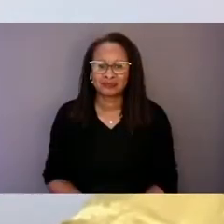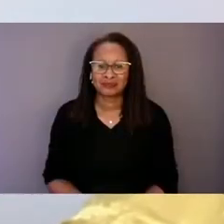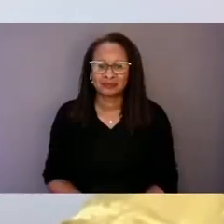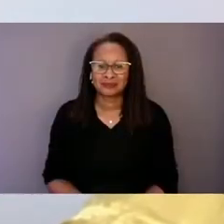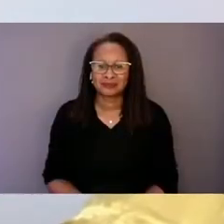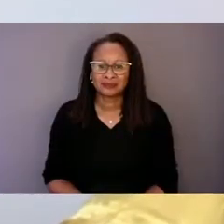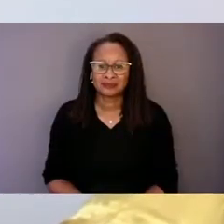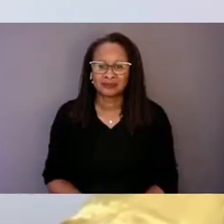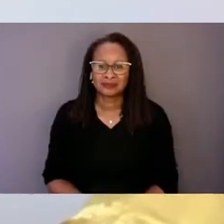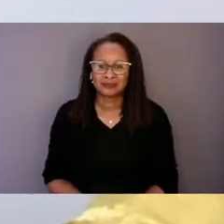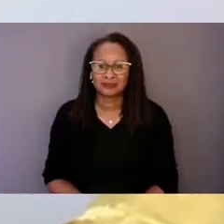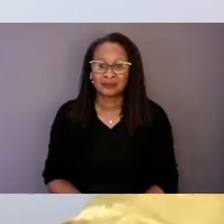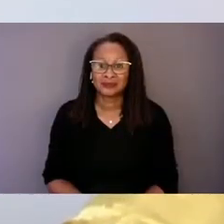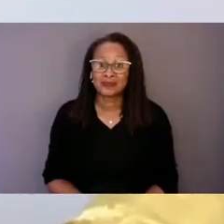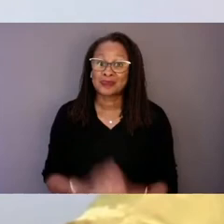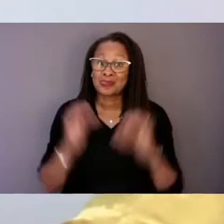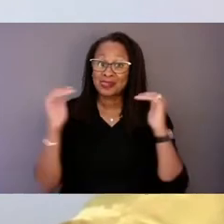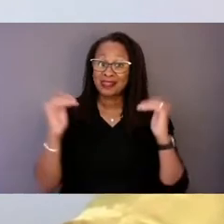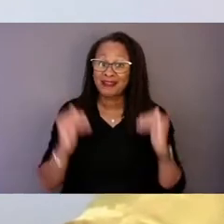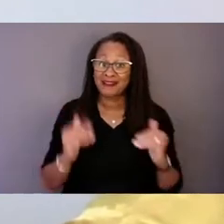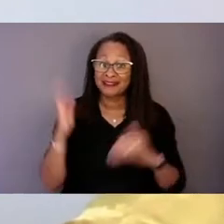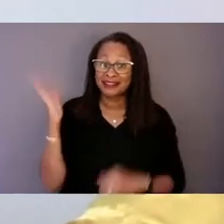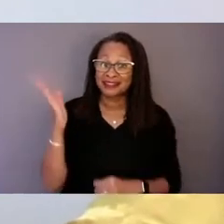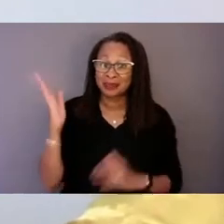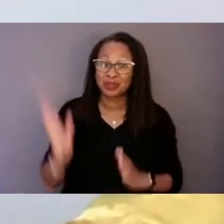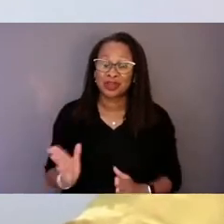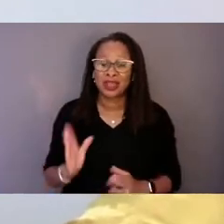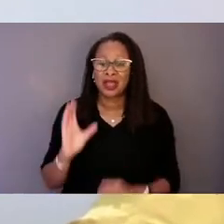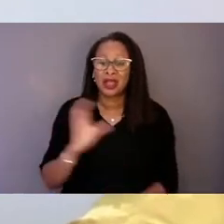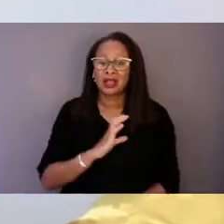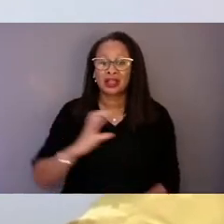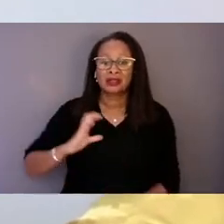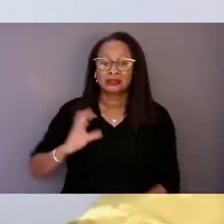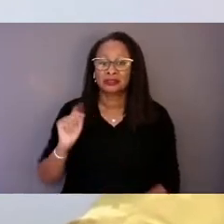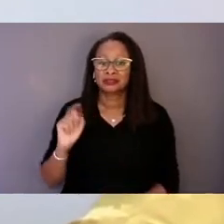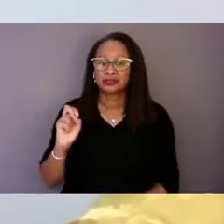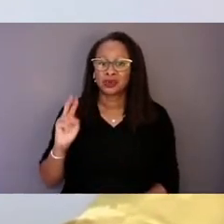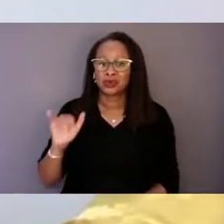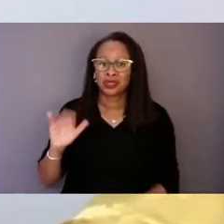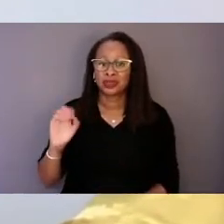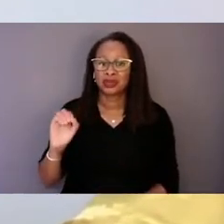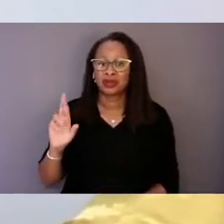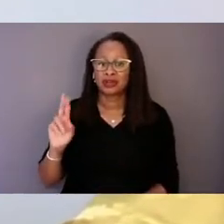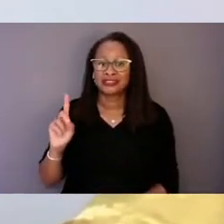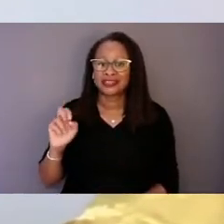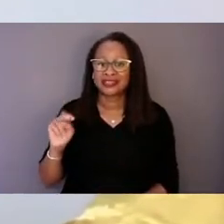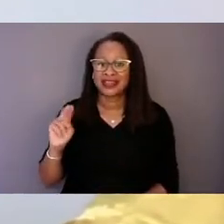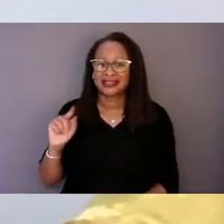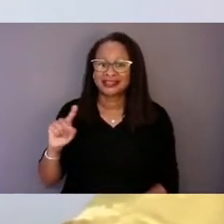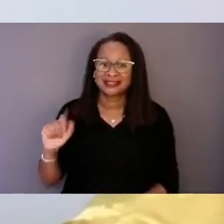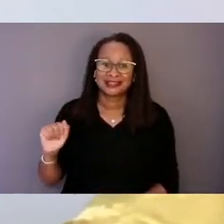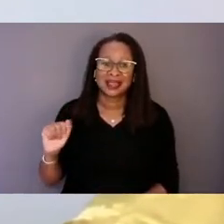Our next speaker is Congressman Tony Cardenas of California. Congressman Cardenas led the introduction